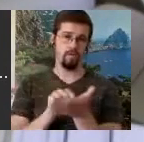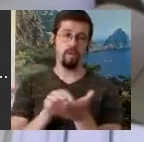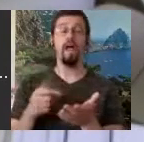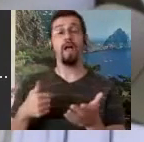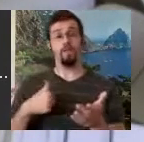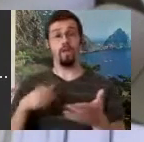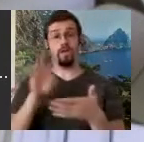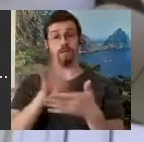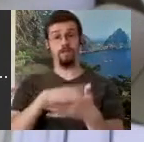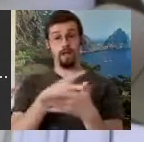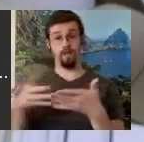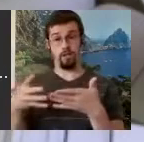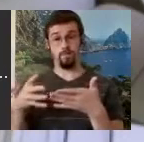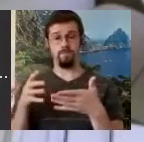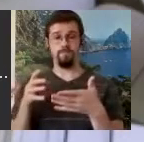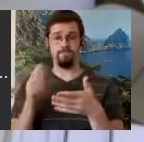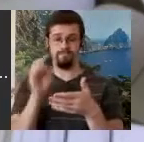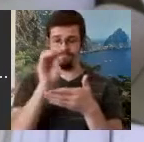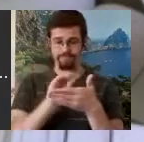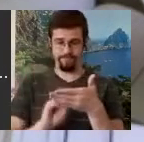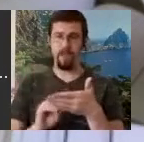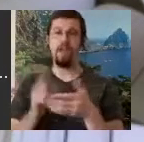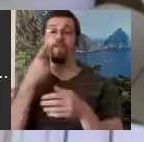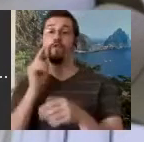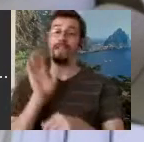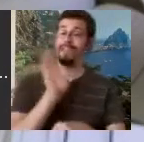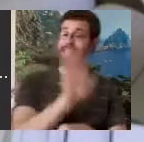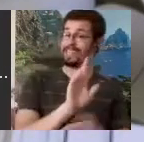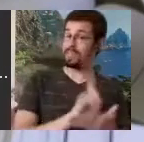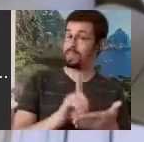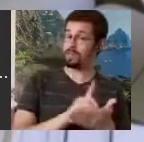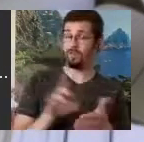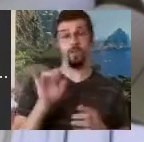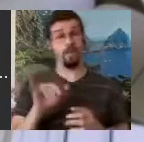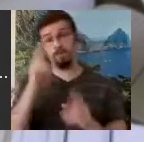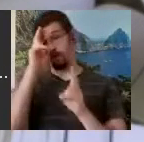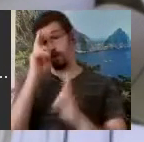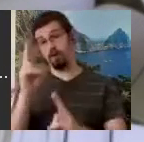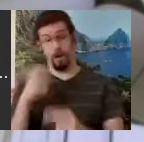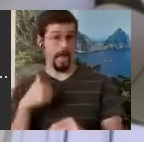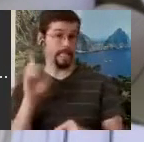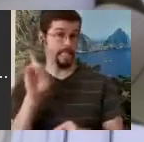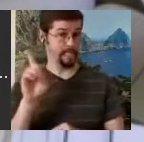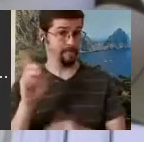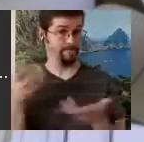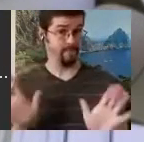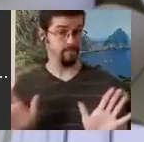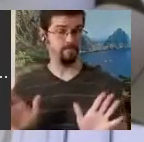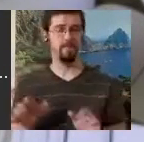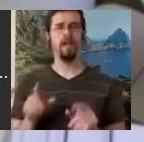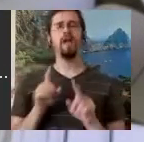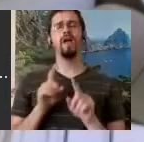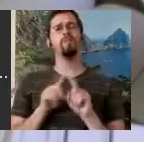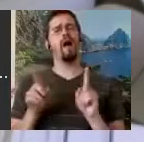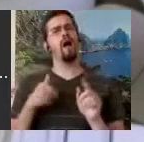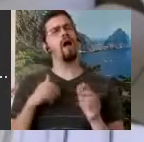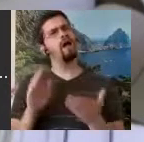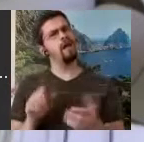dissertation and so that was an honor and I did do that but I kept bringing up the subject to them. I said, "you know I would like to